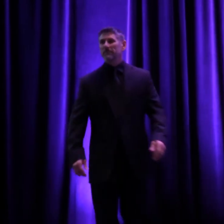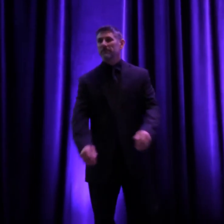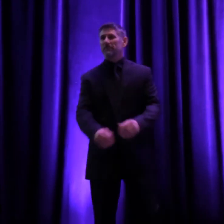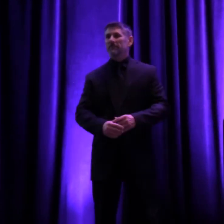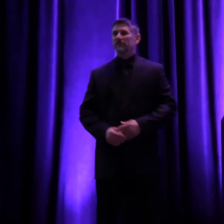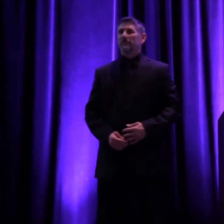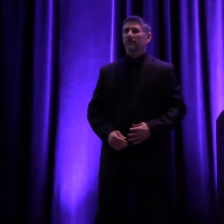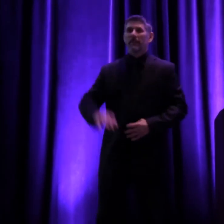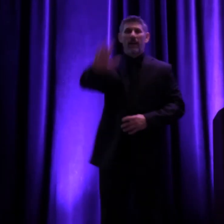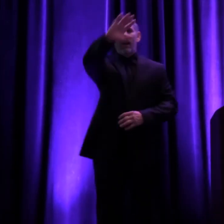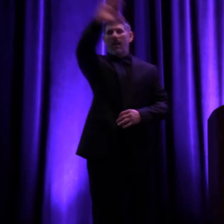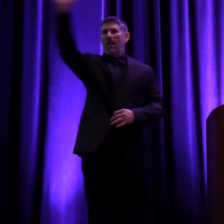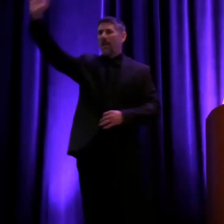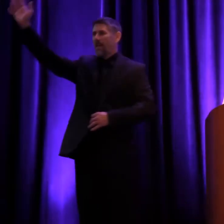Hello, hello!